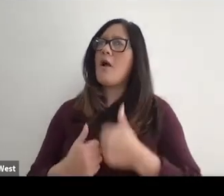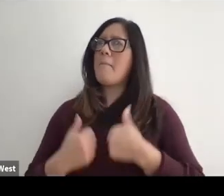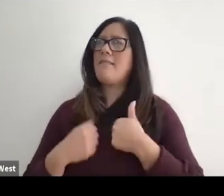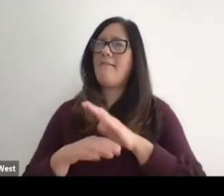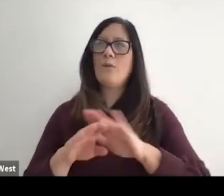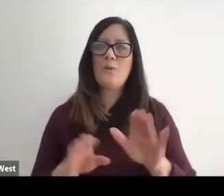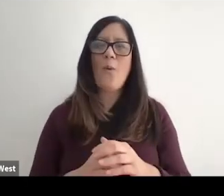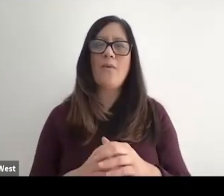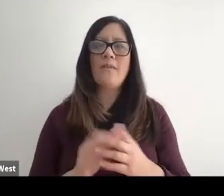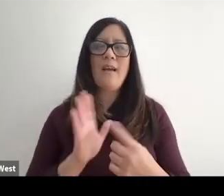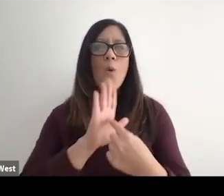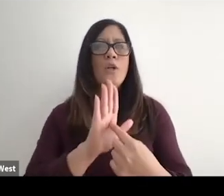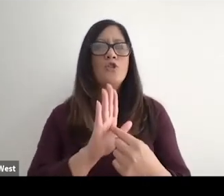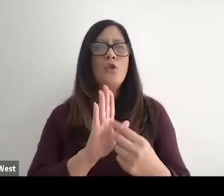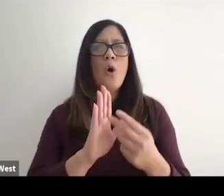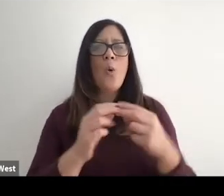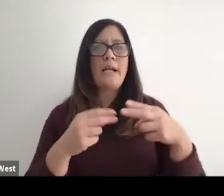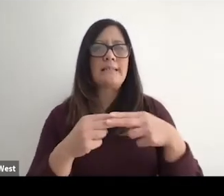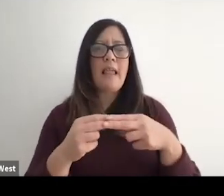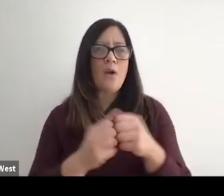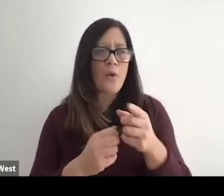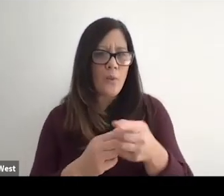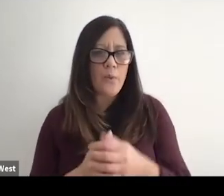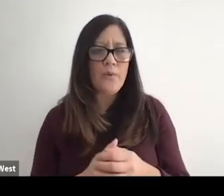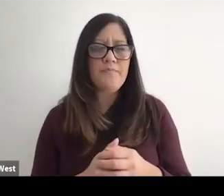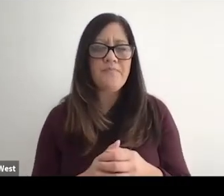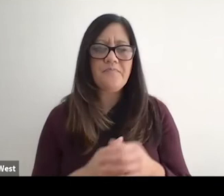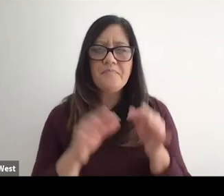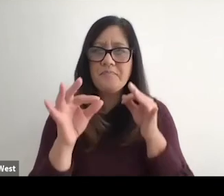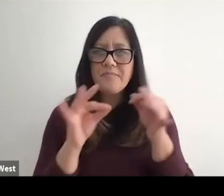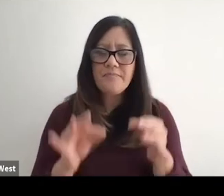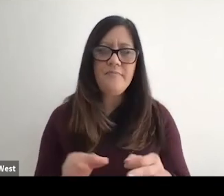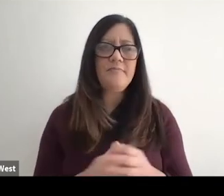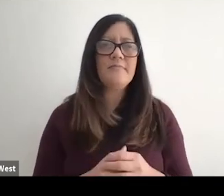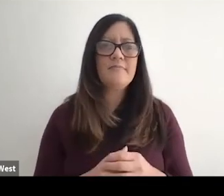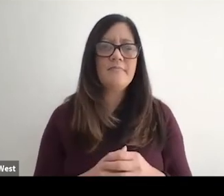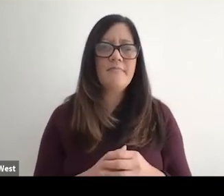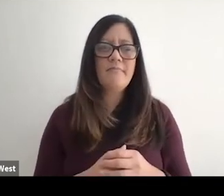So I want to share a quick slide with you and kind of just walked you through this little.